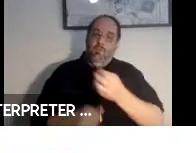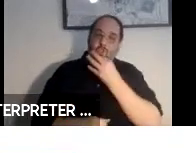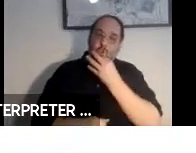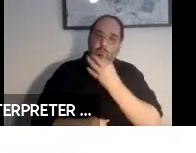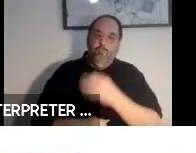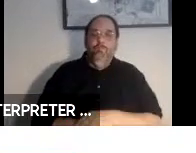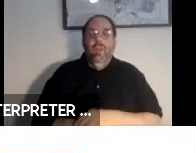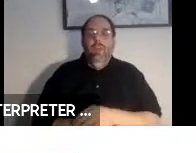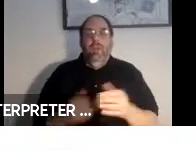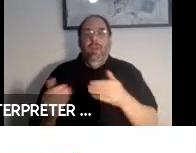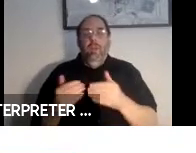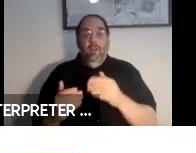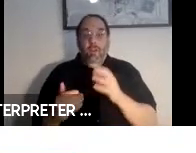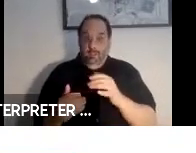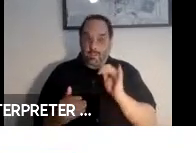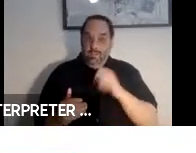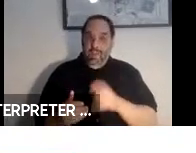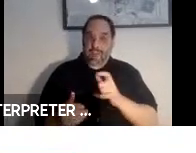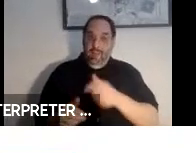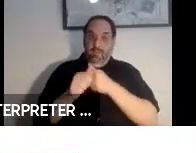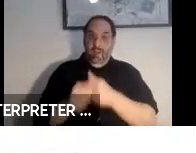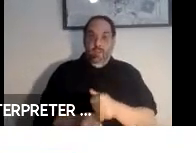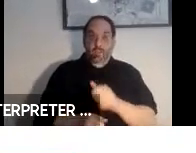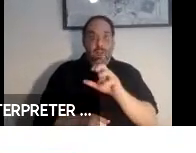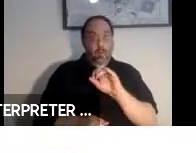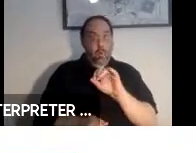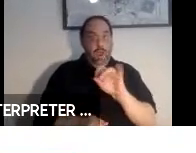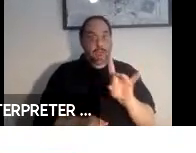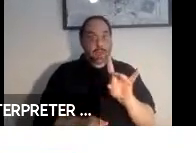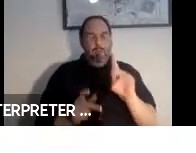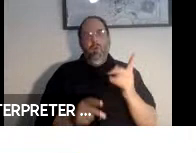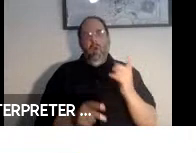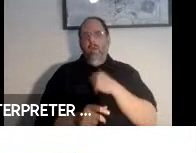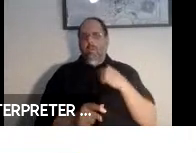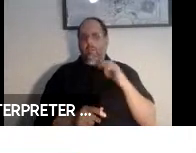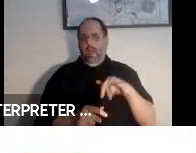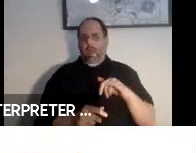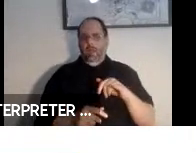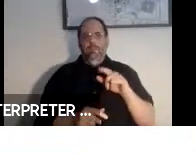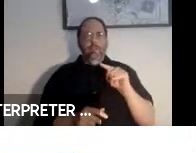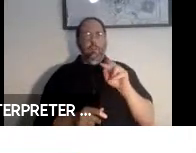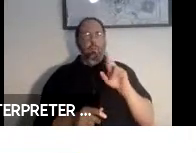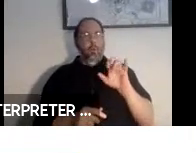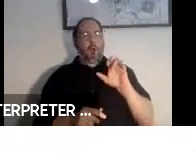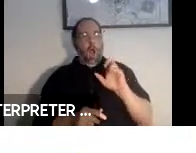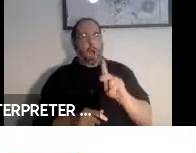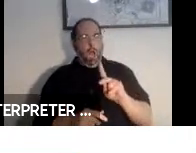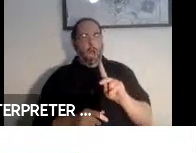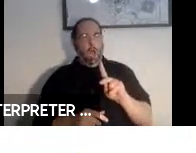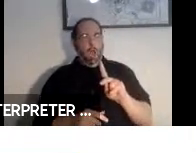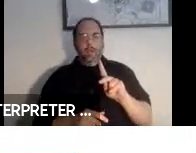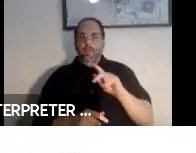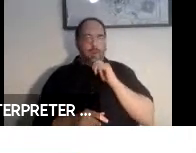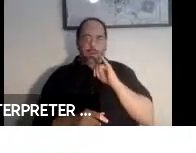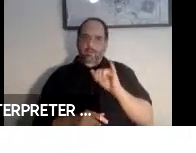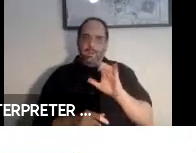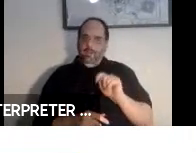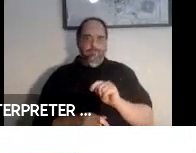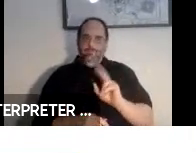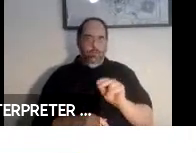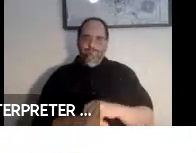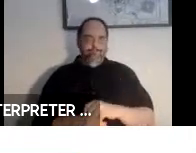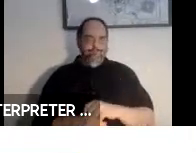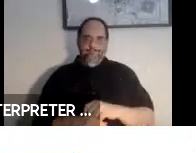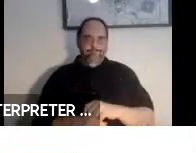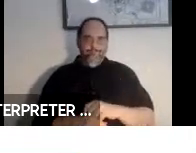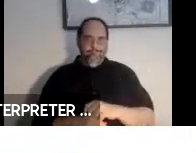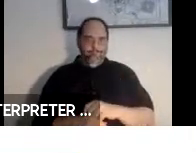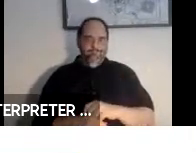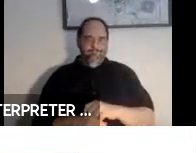a lot is, Is it covered by 508? Is it ICT? So a truck is not ICT. The principal function is not